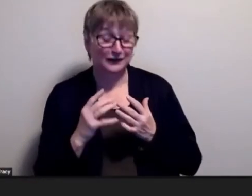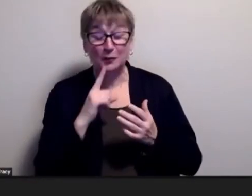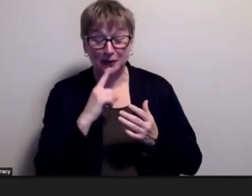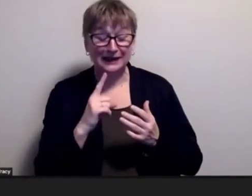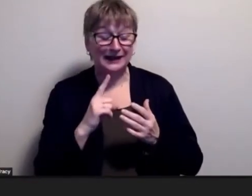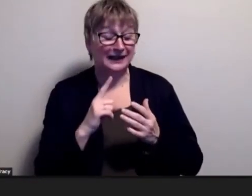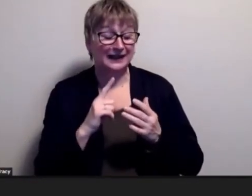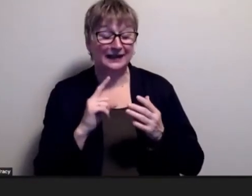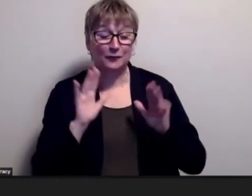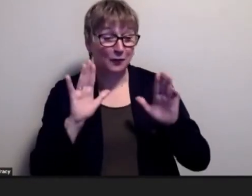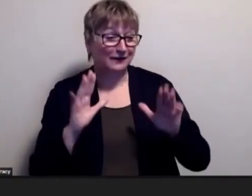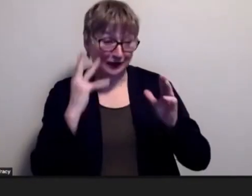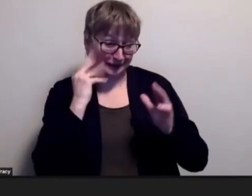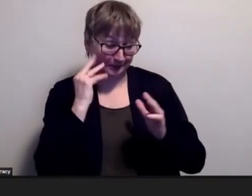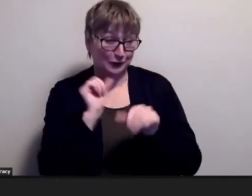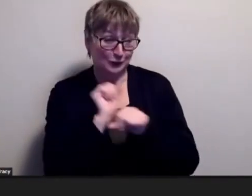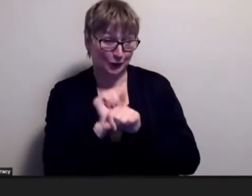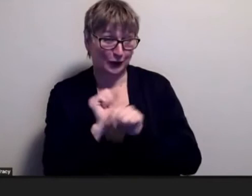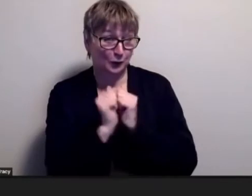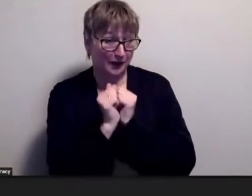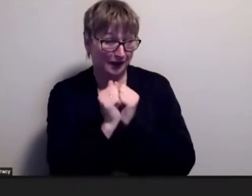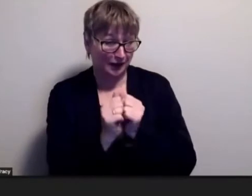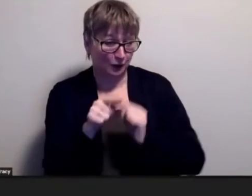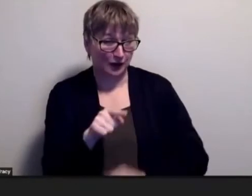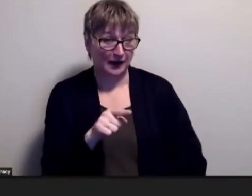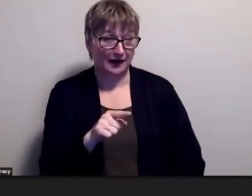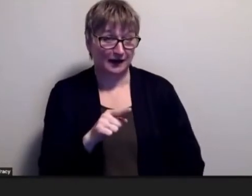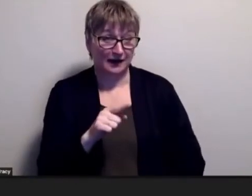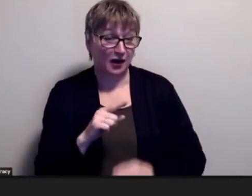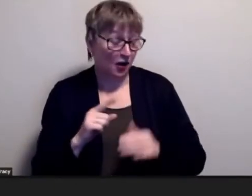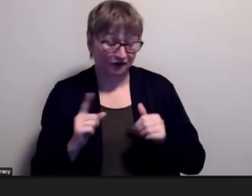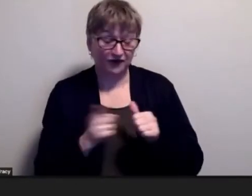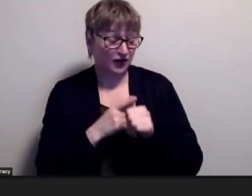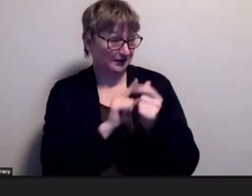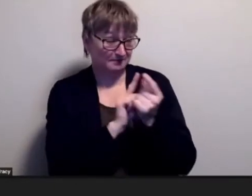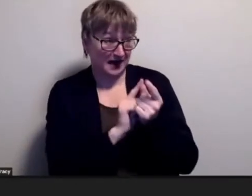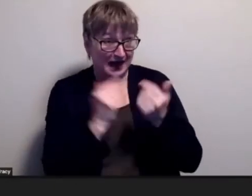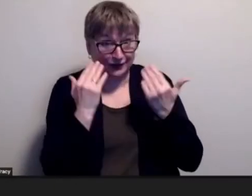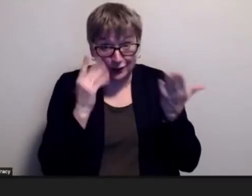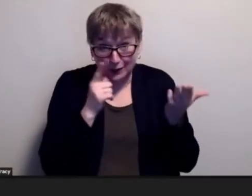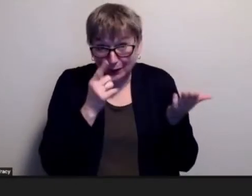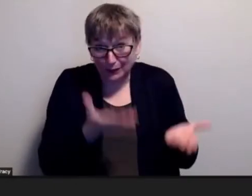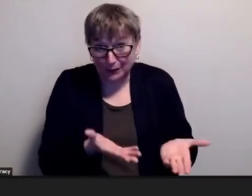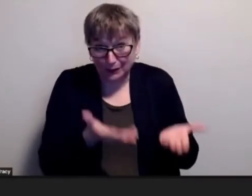you at first i really didn't know much about you I didn't really understand some of the things you